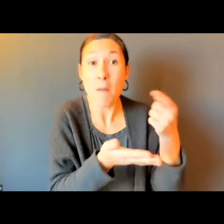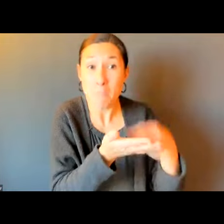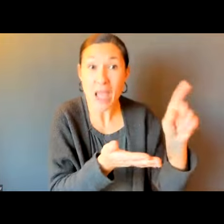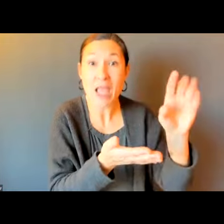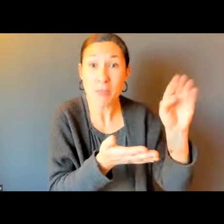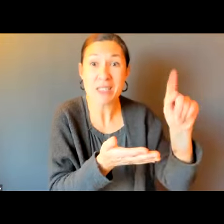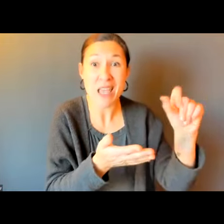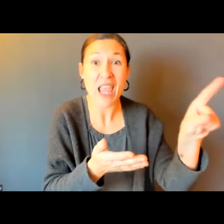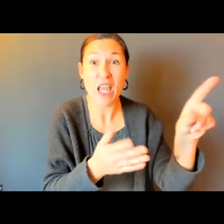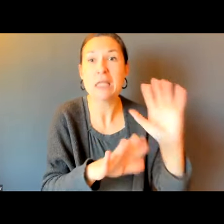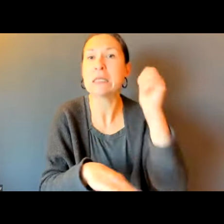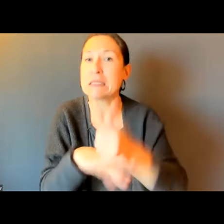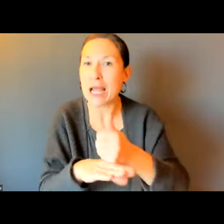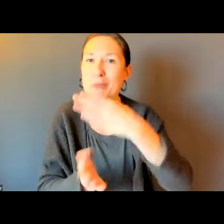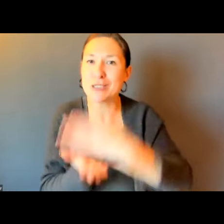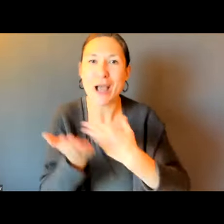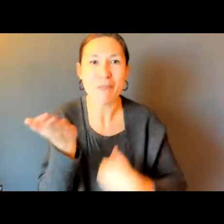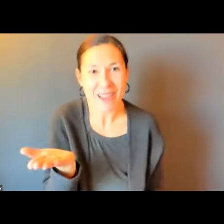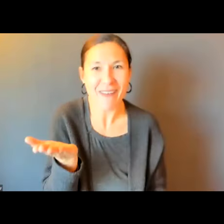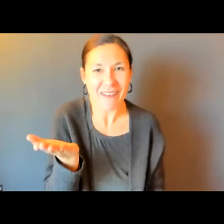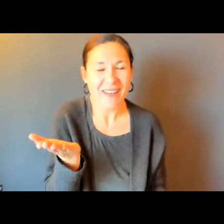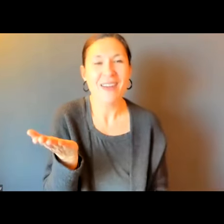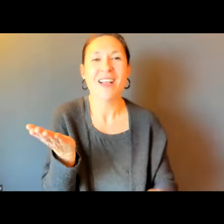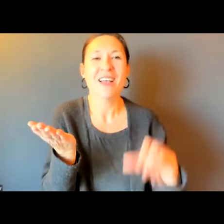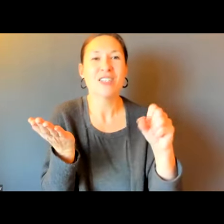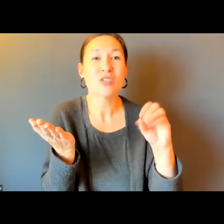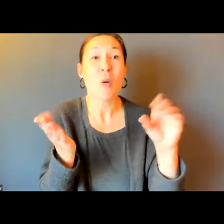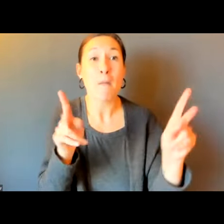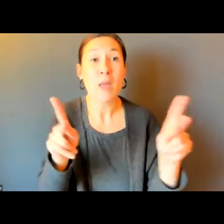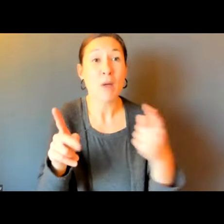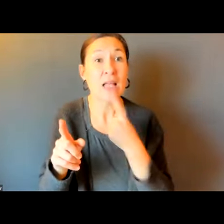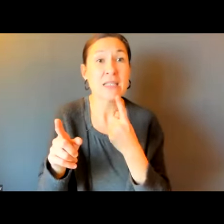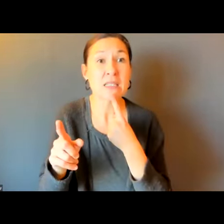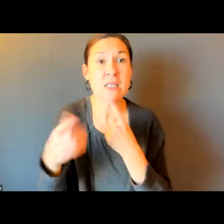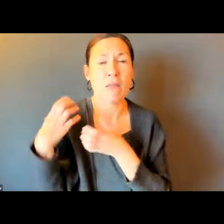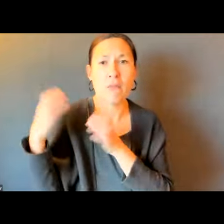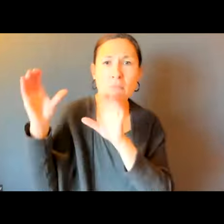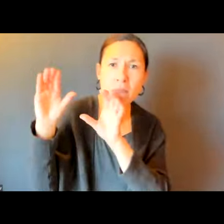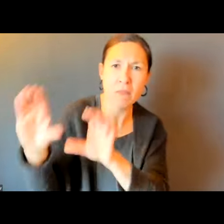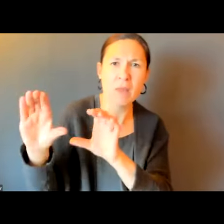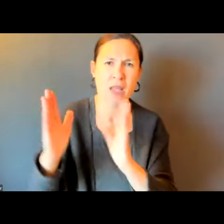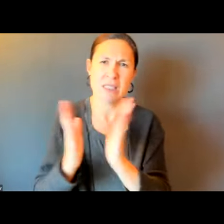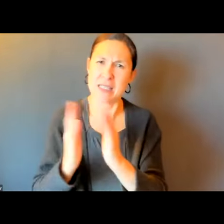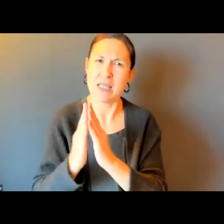TOWNS. WE PAY THE MBTA TO HAVE THESE ROUTES IN OUR CITIES AND TOWNS.